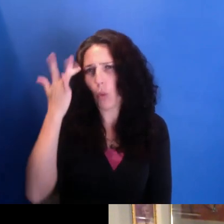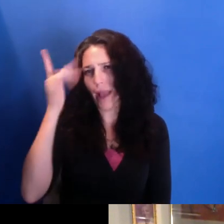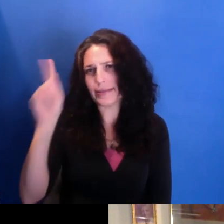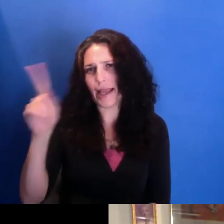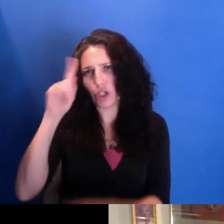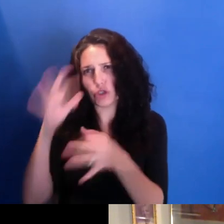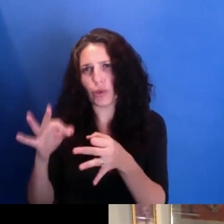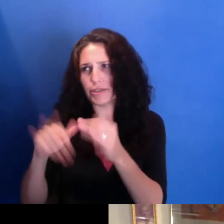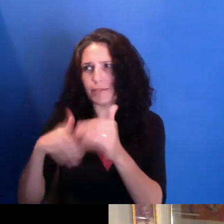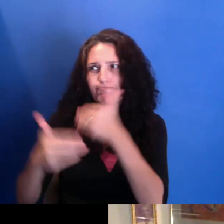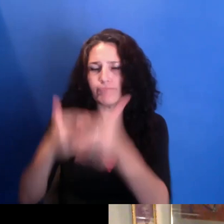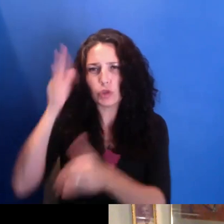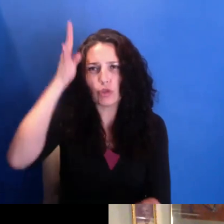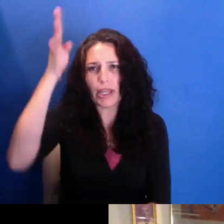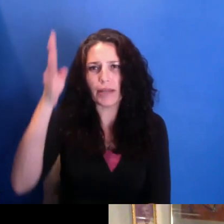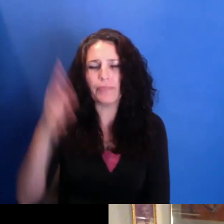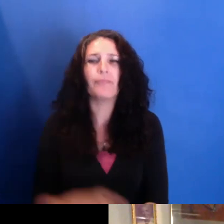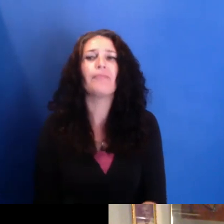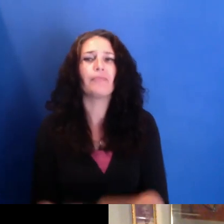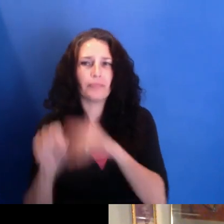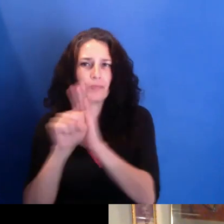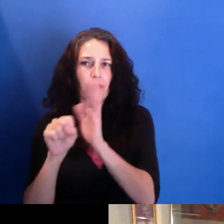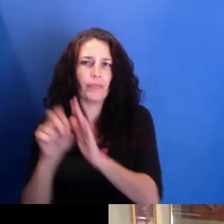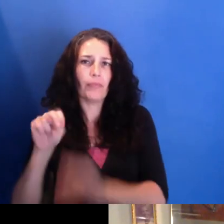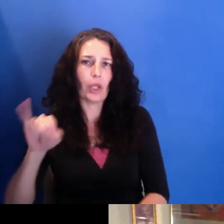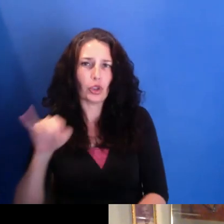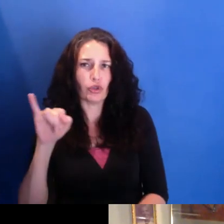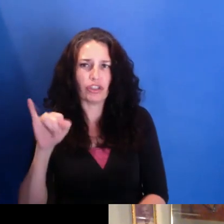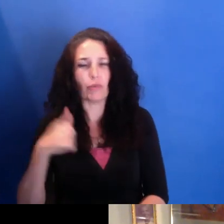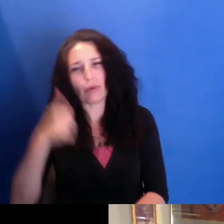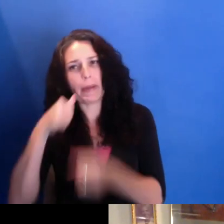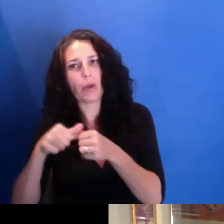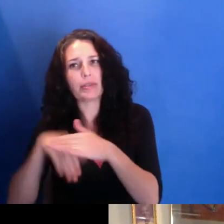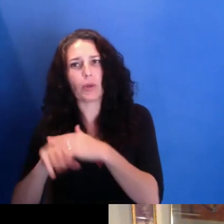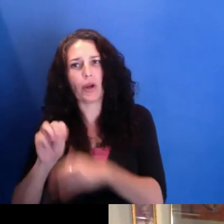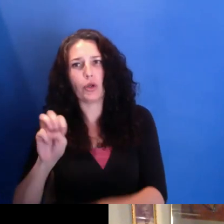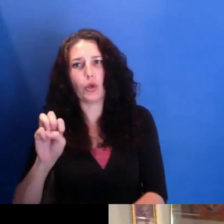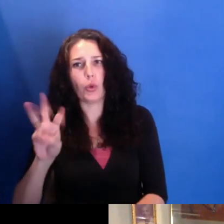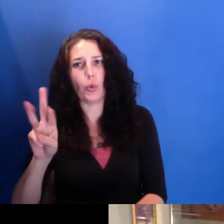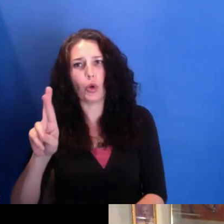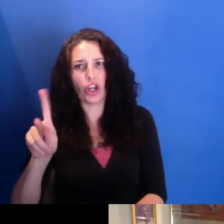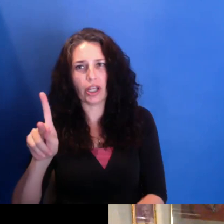Well, Newark, for me, I was-- I was born at Beth Israel Hospital here in Newark.